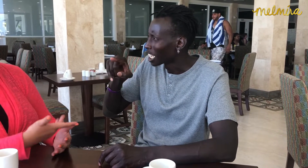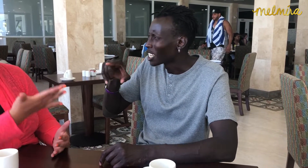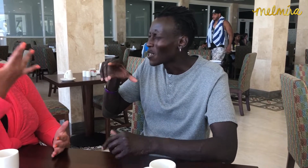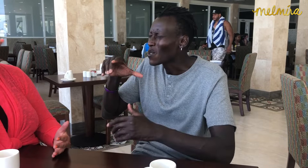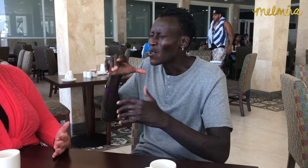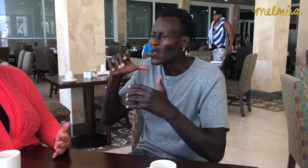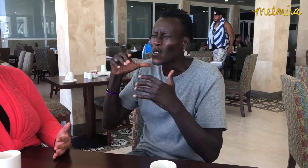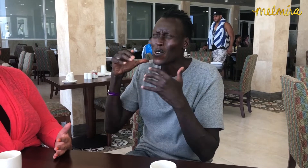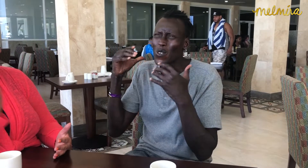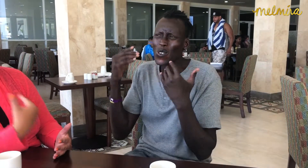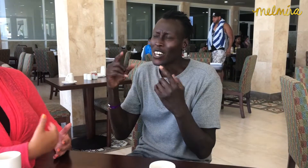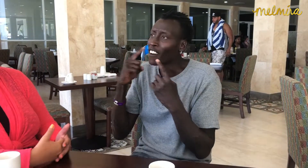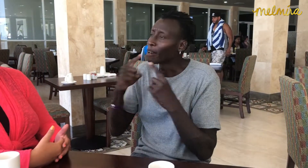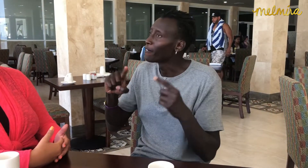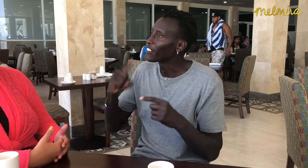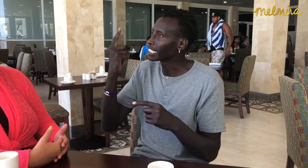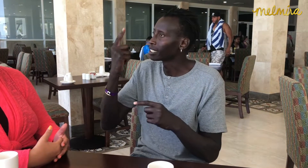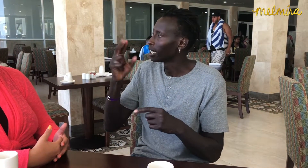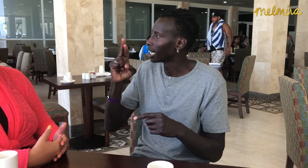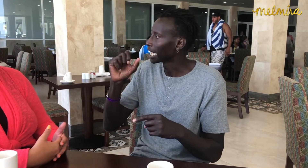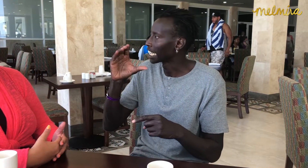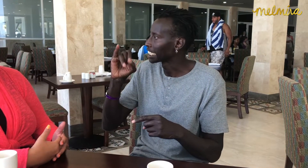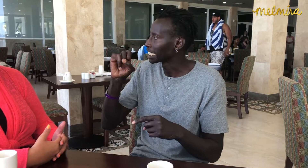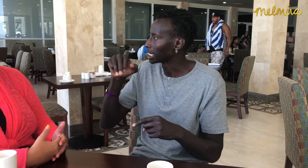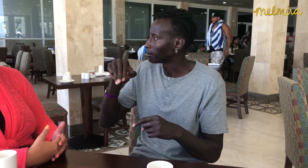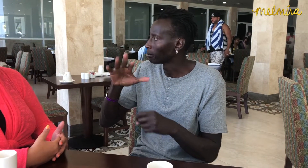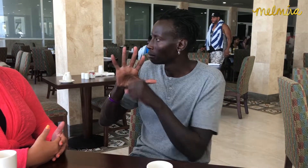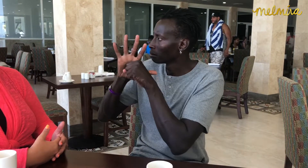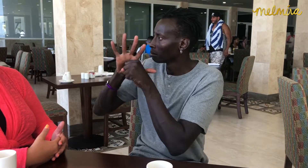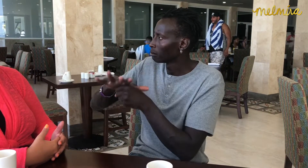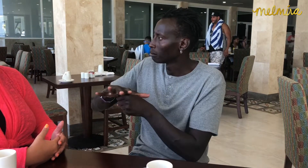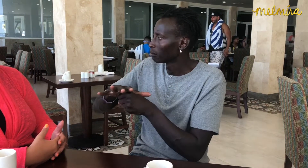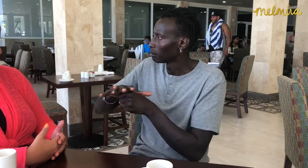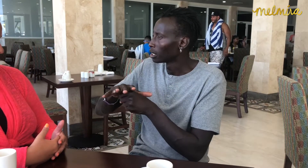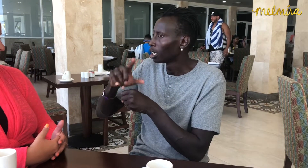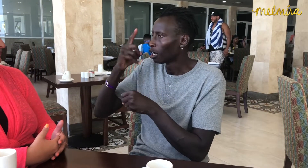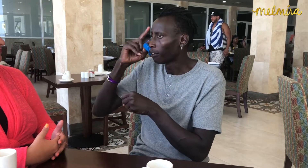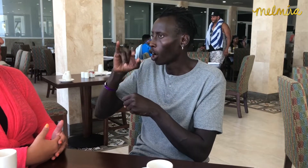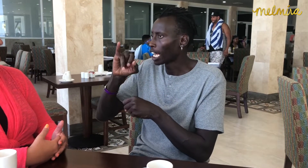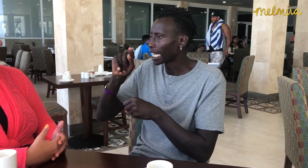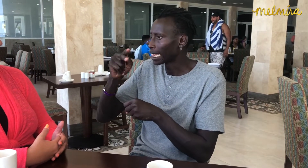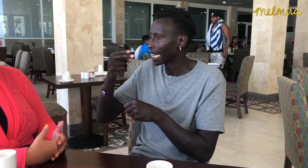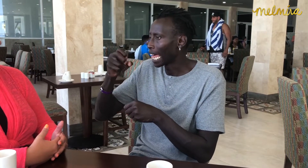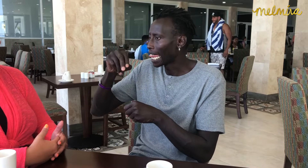He's famous for his role in racism and oppression for people of color.